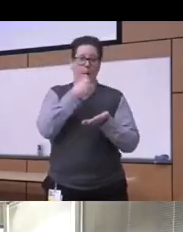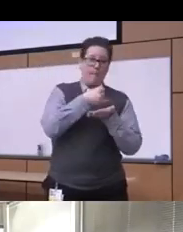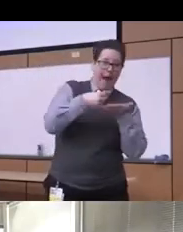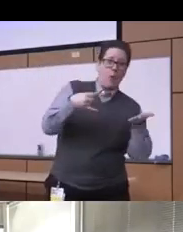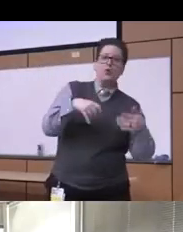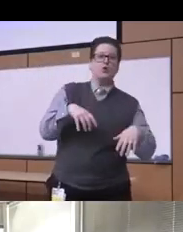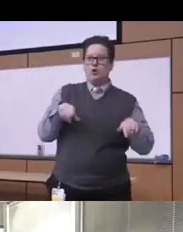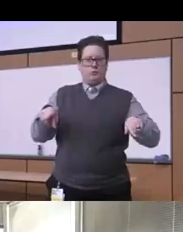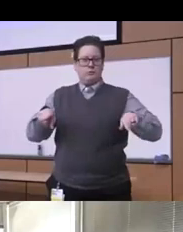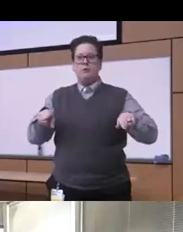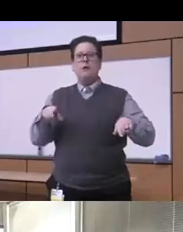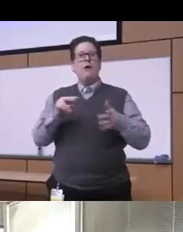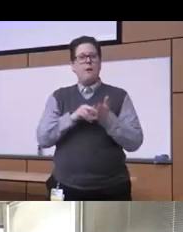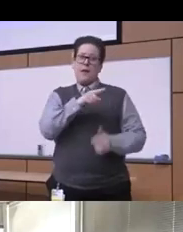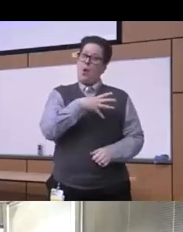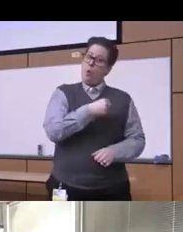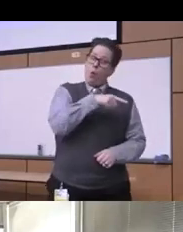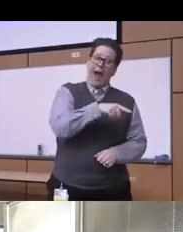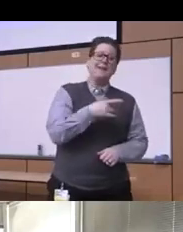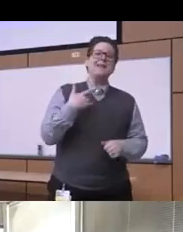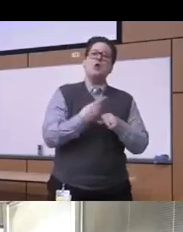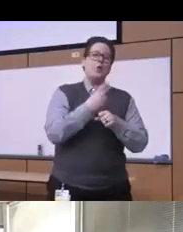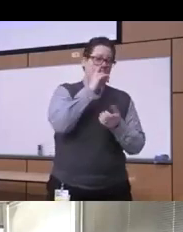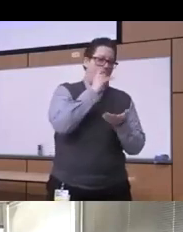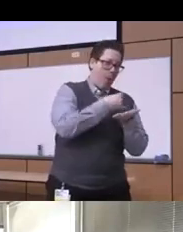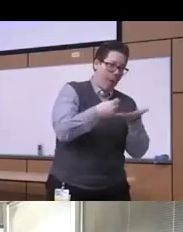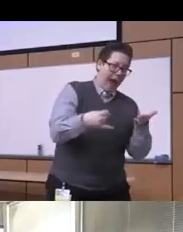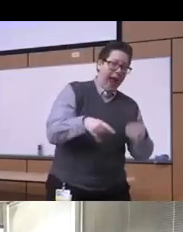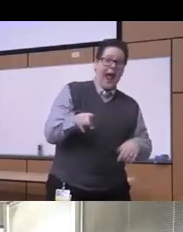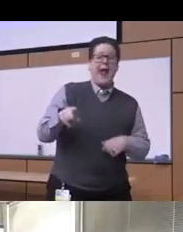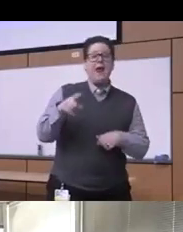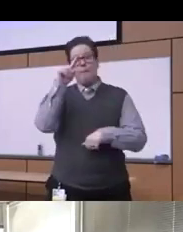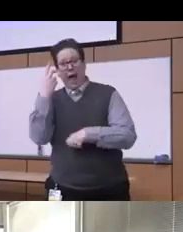of the white people use the powder cocaine and the black people use the crack cocaine